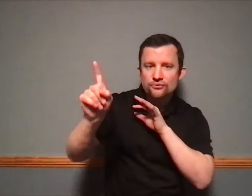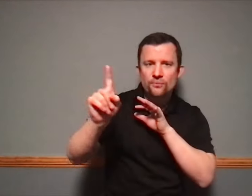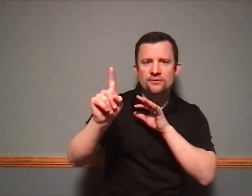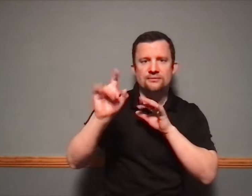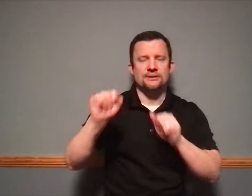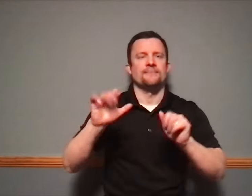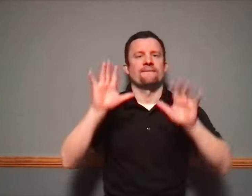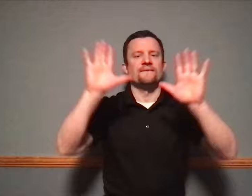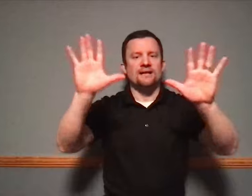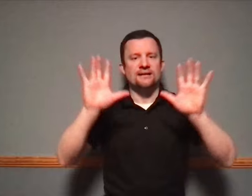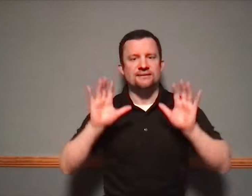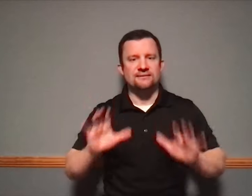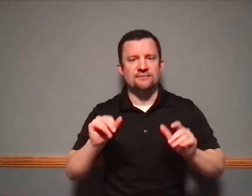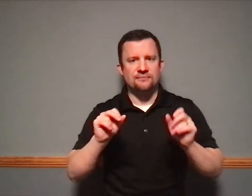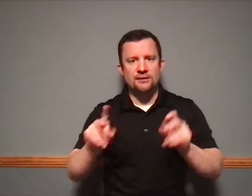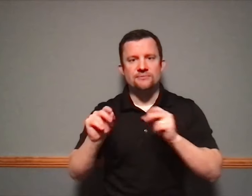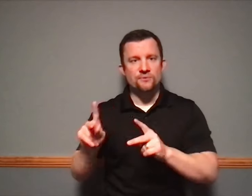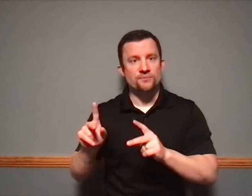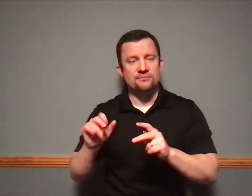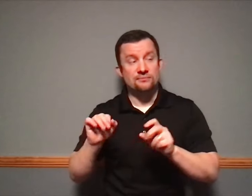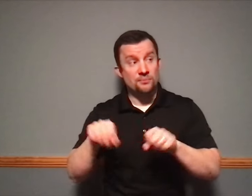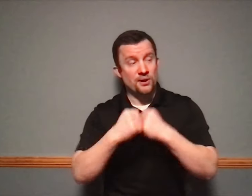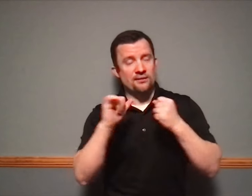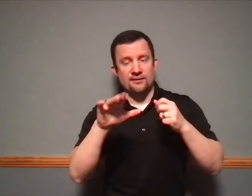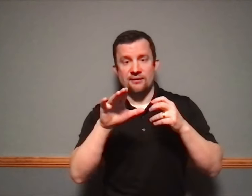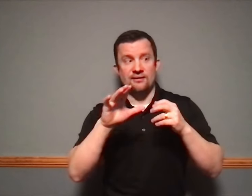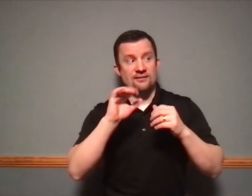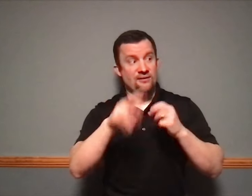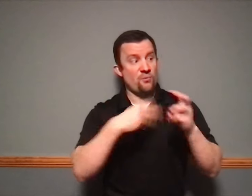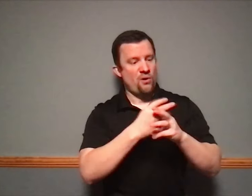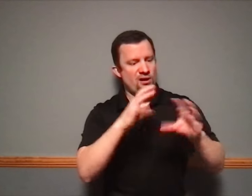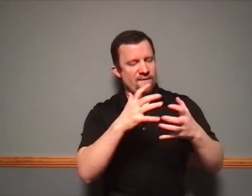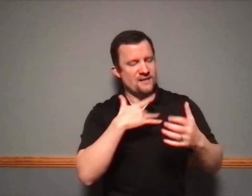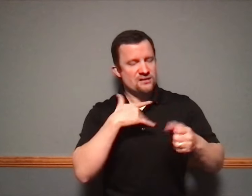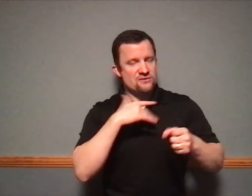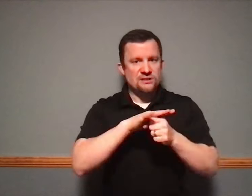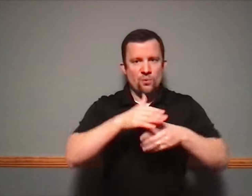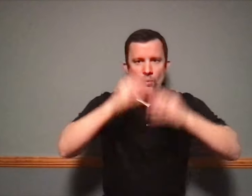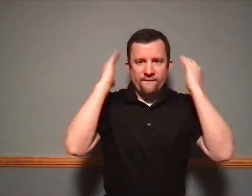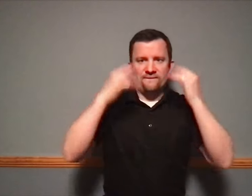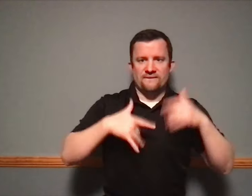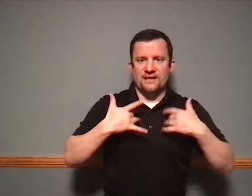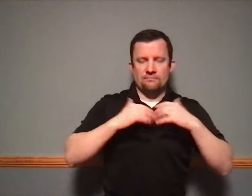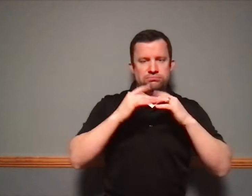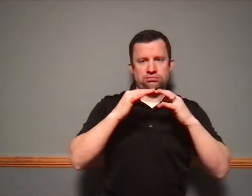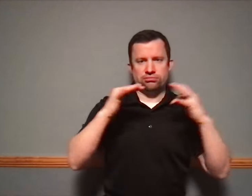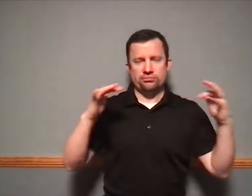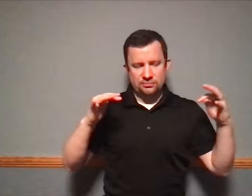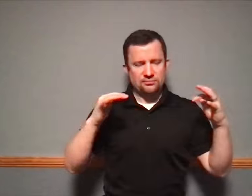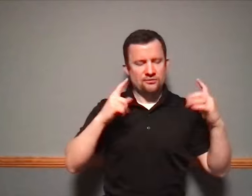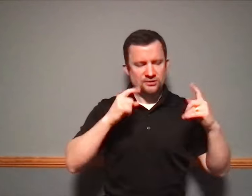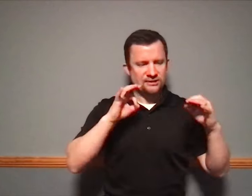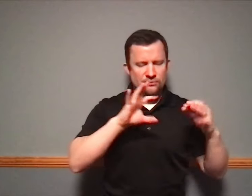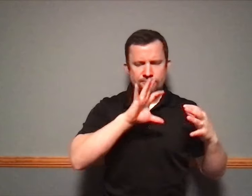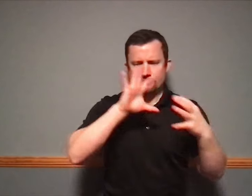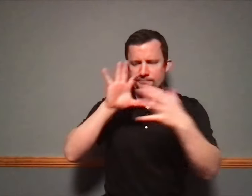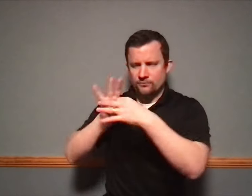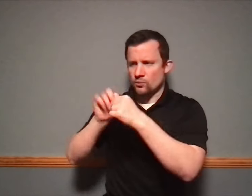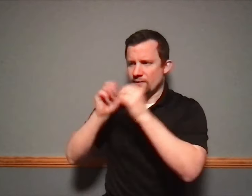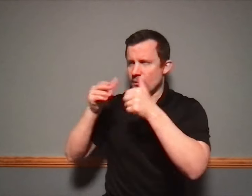enjoy. This Retreat is a wonderful opportunity. Often we feel overwhelmed